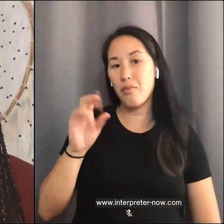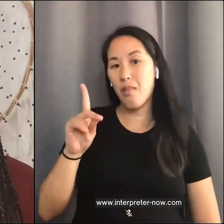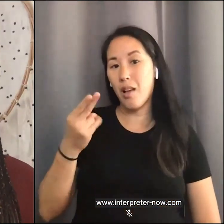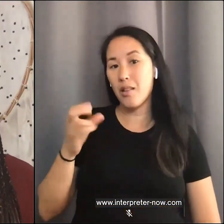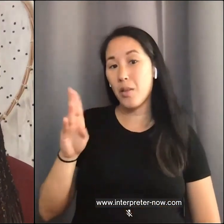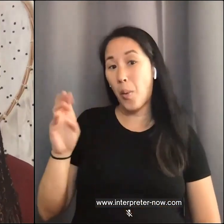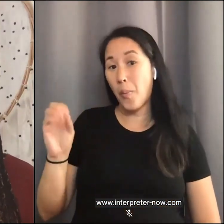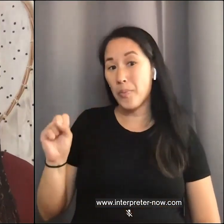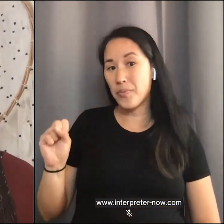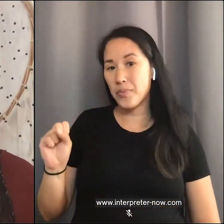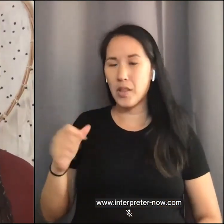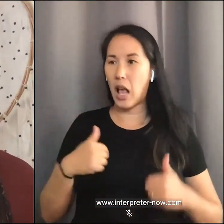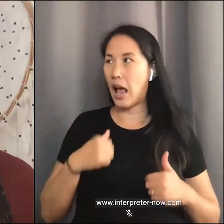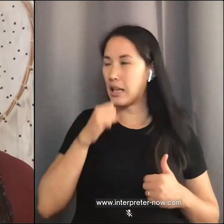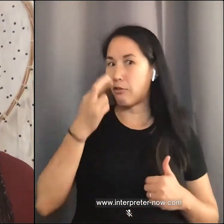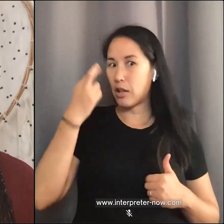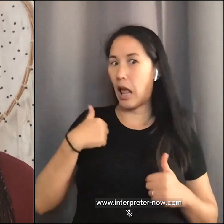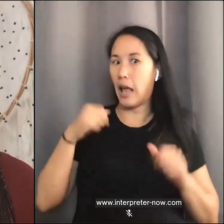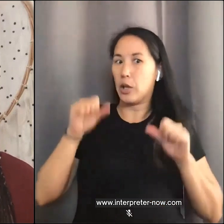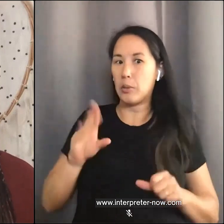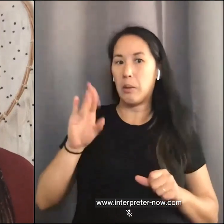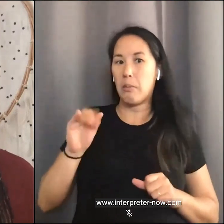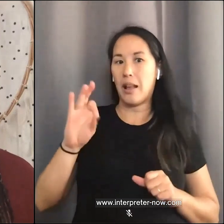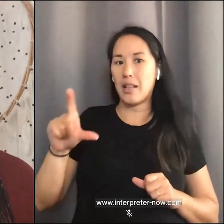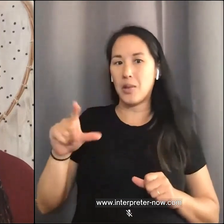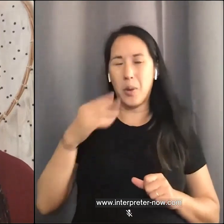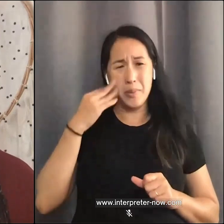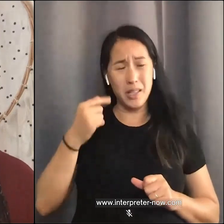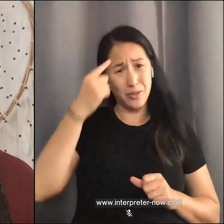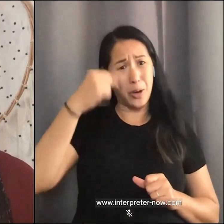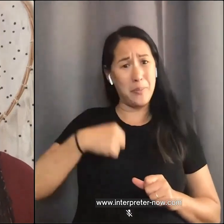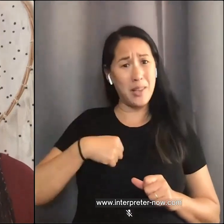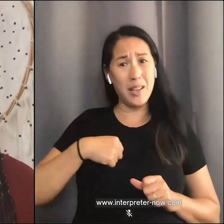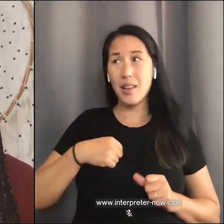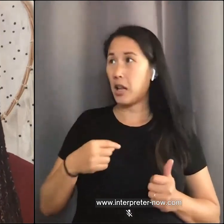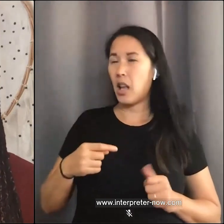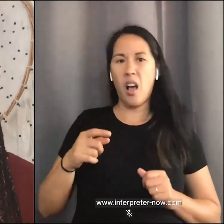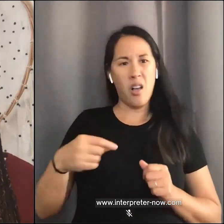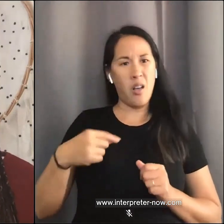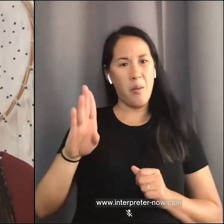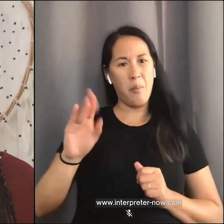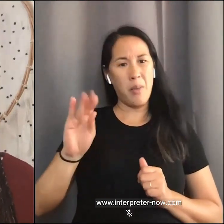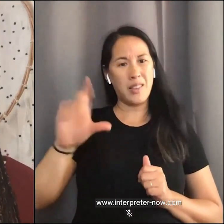because I wasn't White, and there was no LGBTQIA+ representation within the Black community,